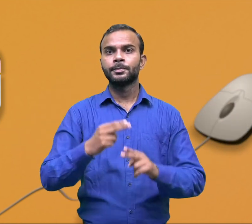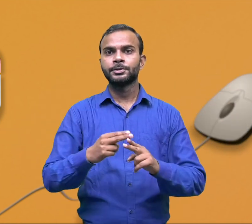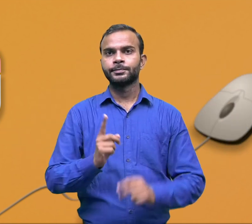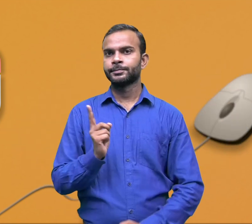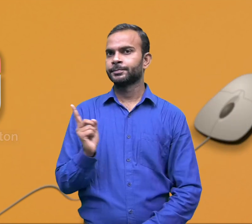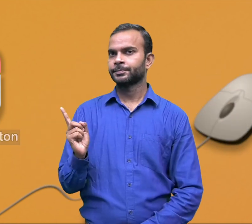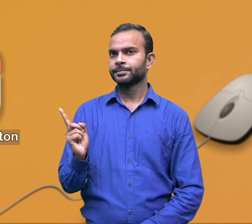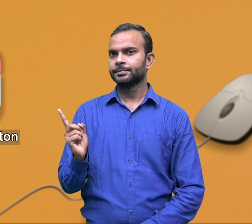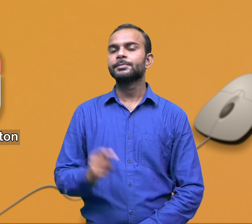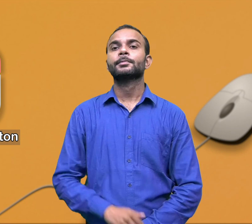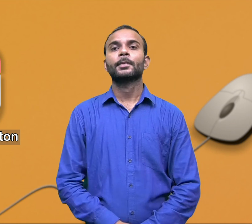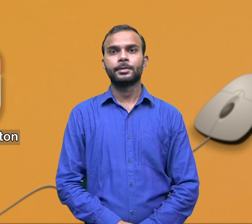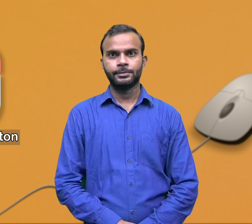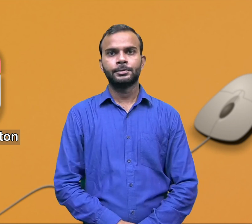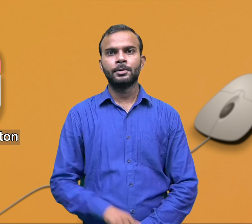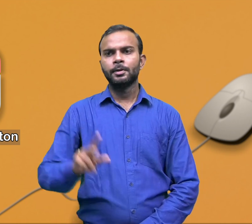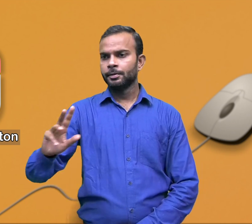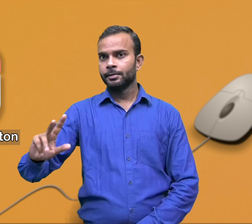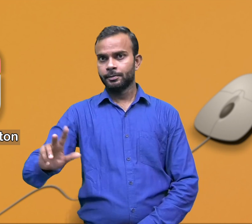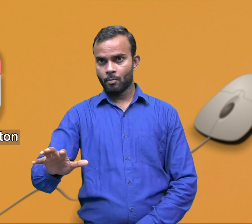Third is, right button.